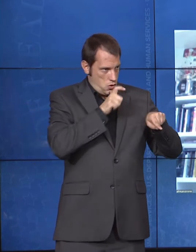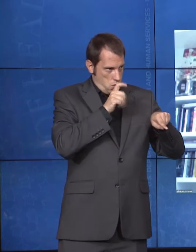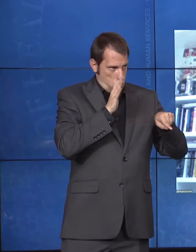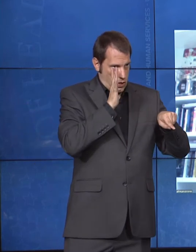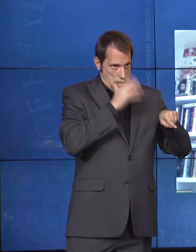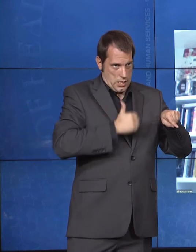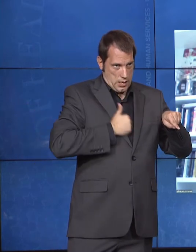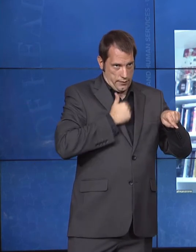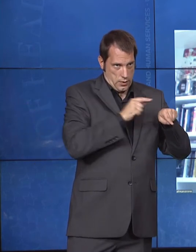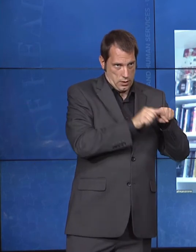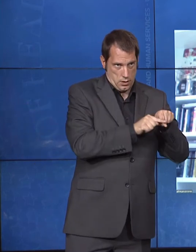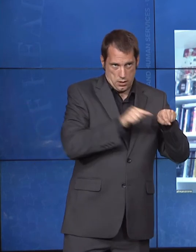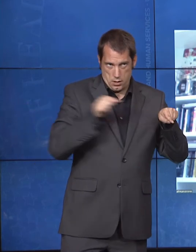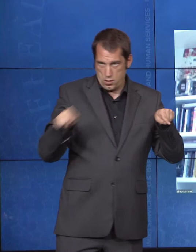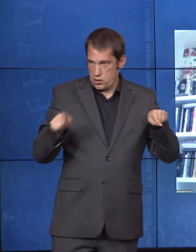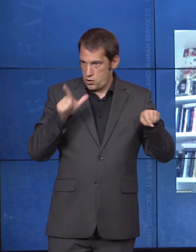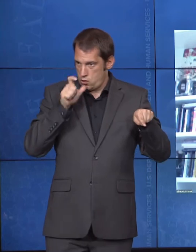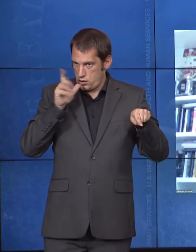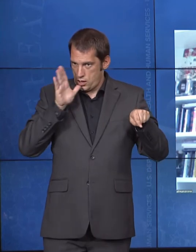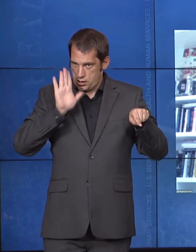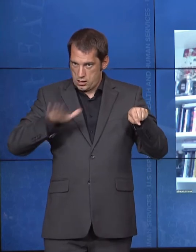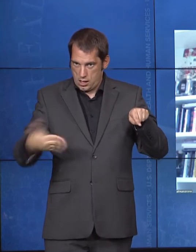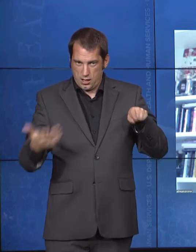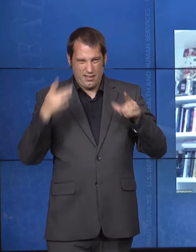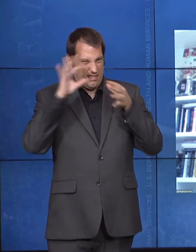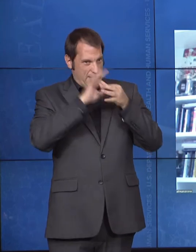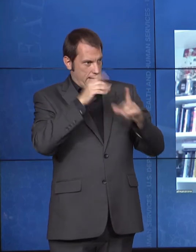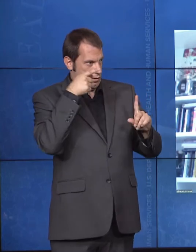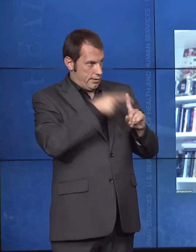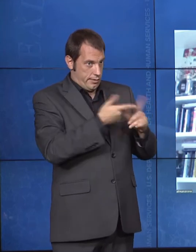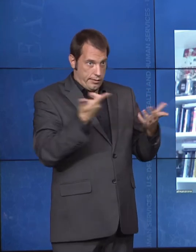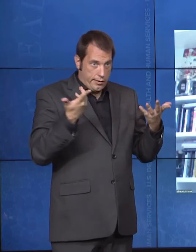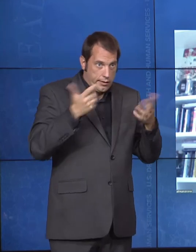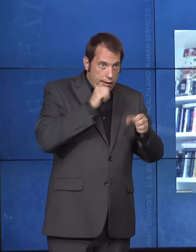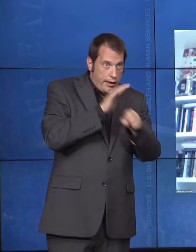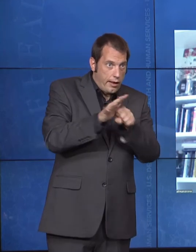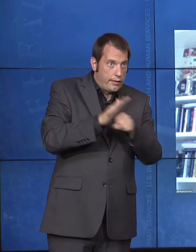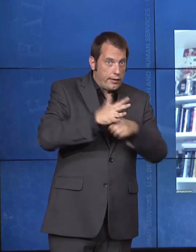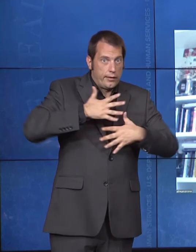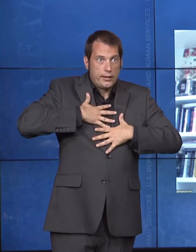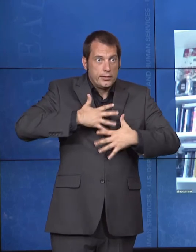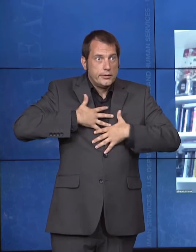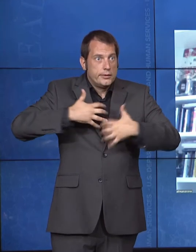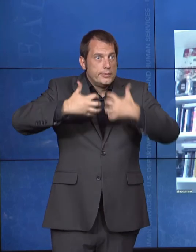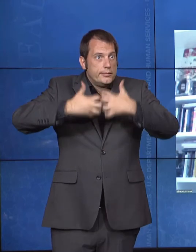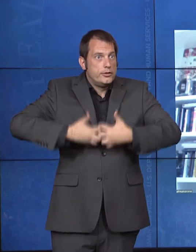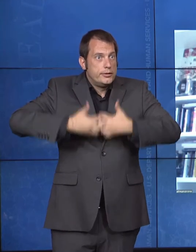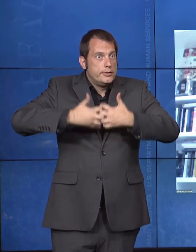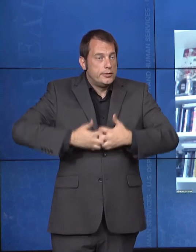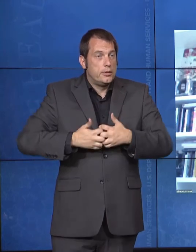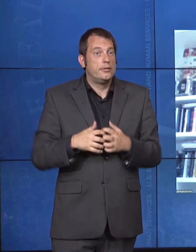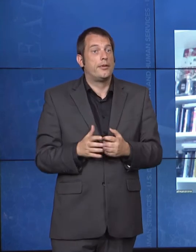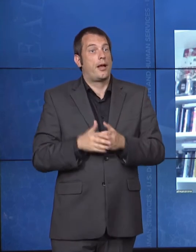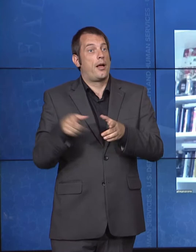one that said a person with "profound mental retardation" would be flatly ineligible to